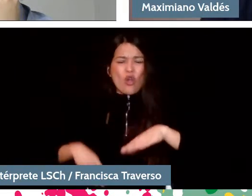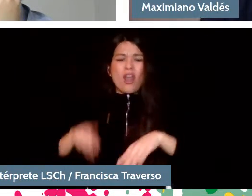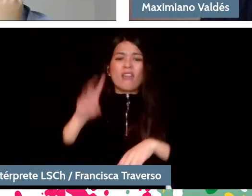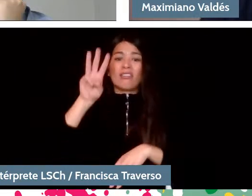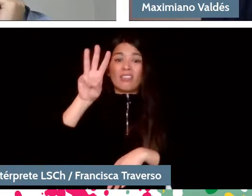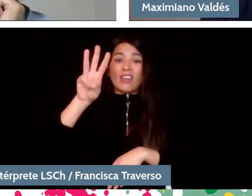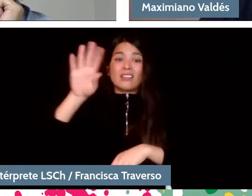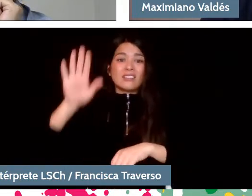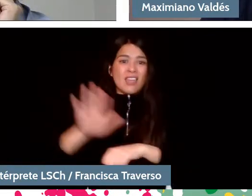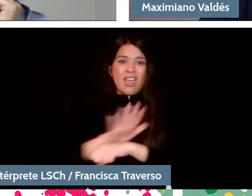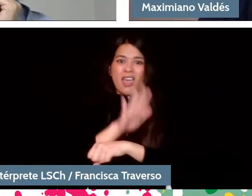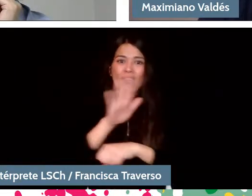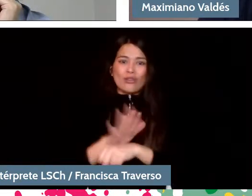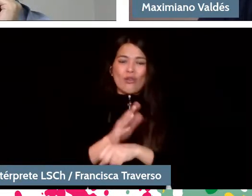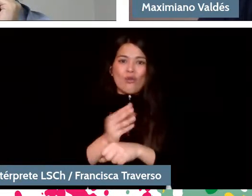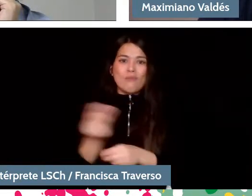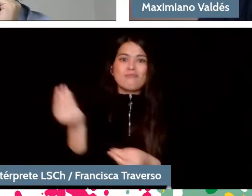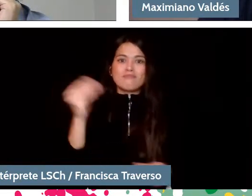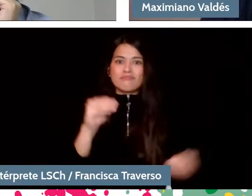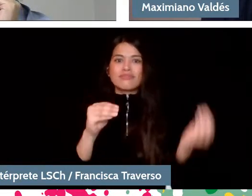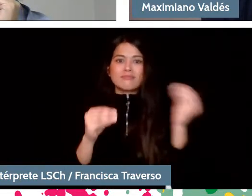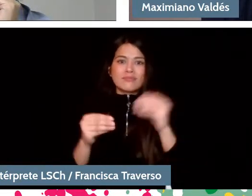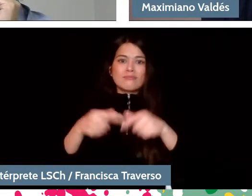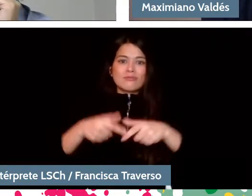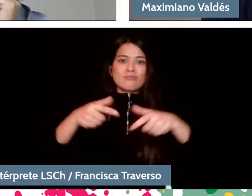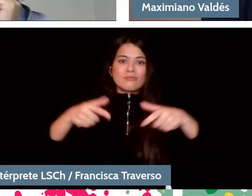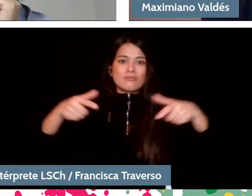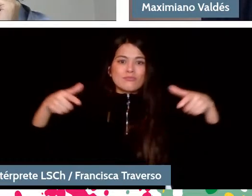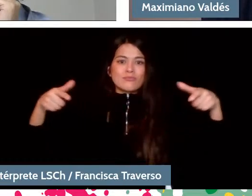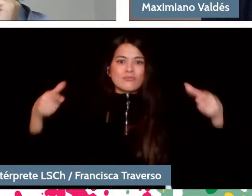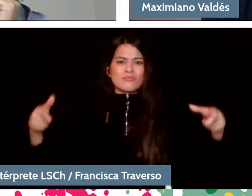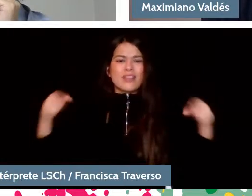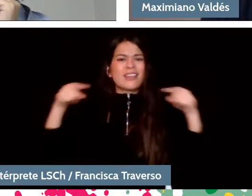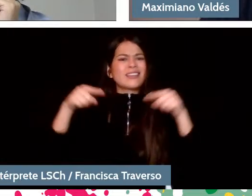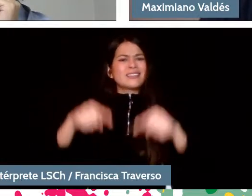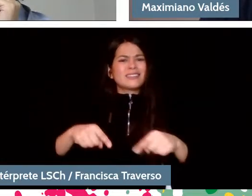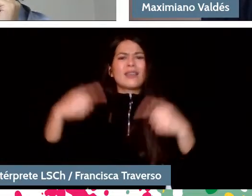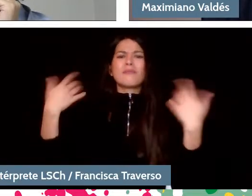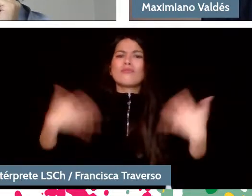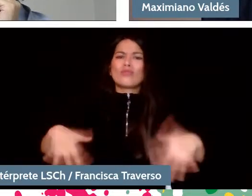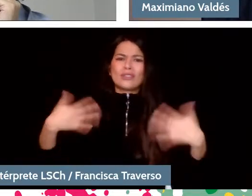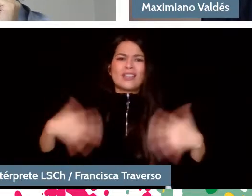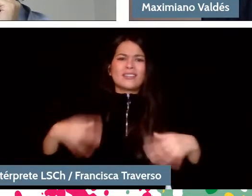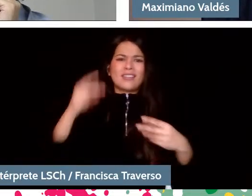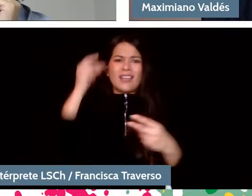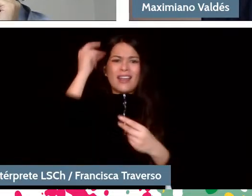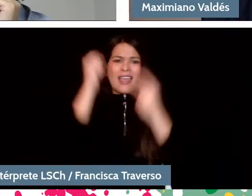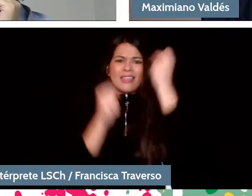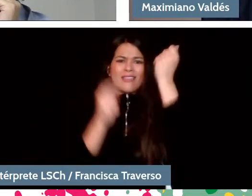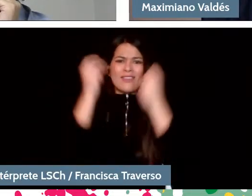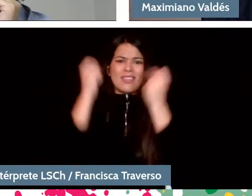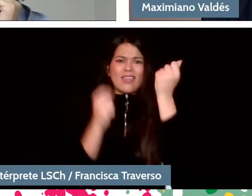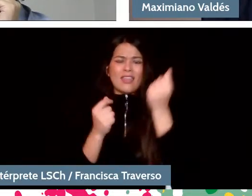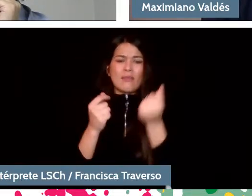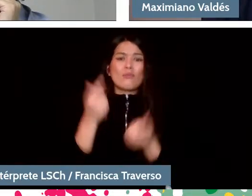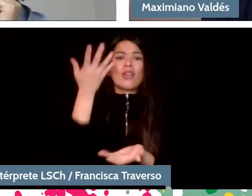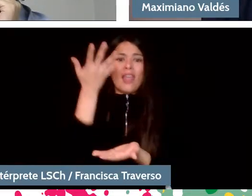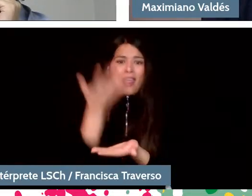That meant that musical creativity was given importance and places and theaters were generated.